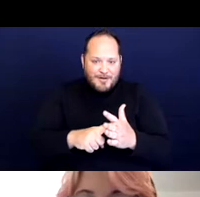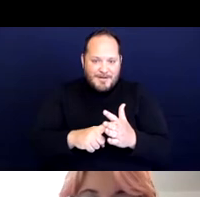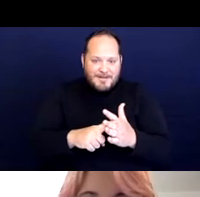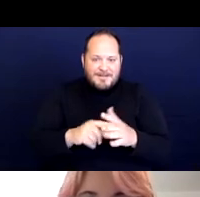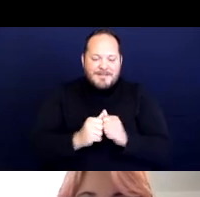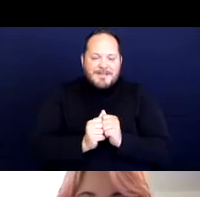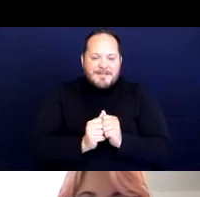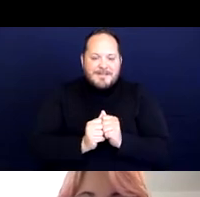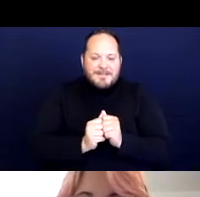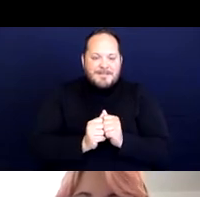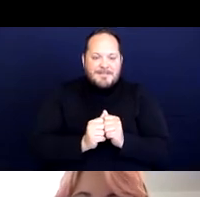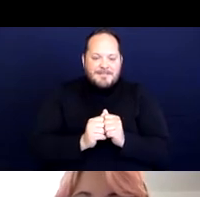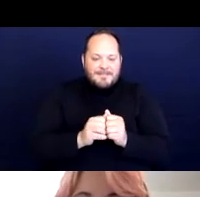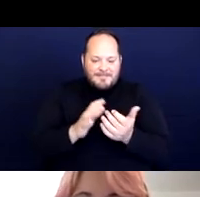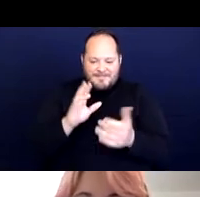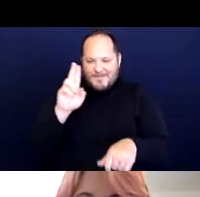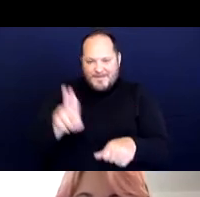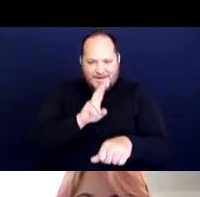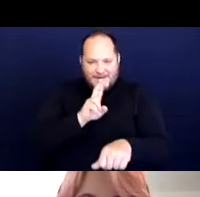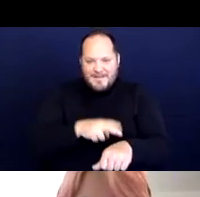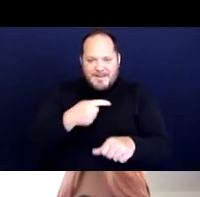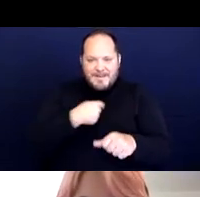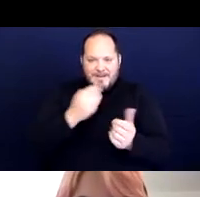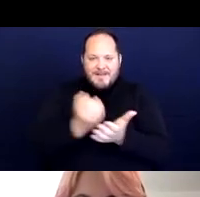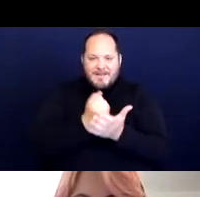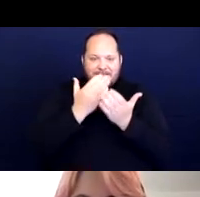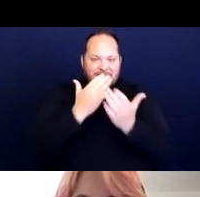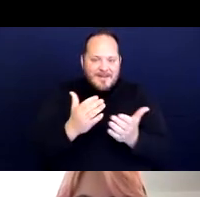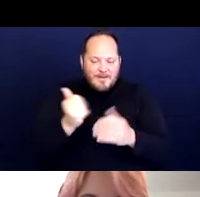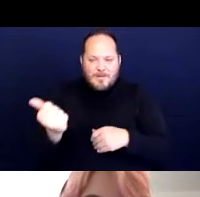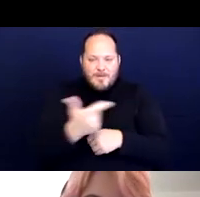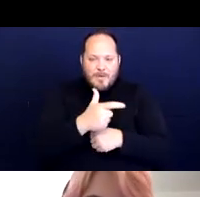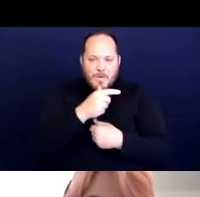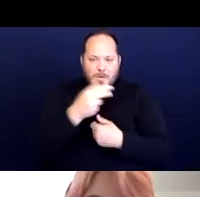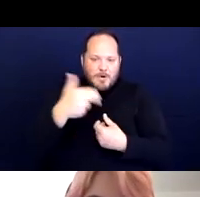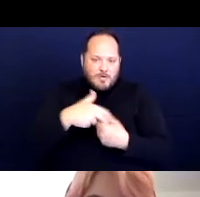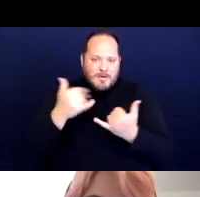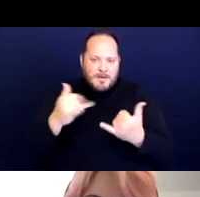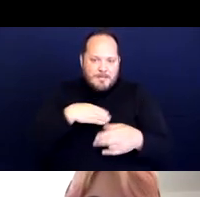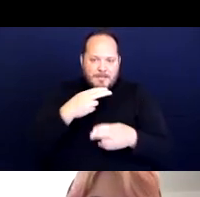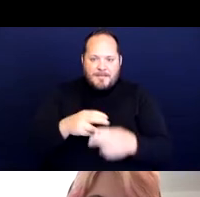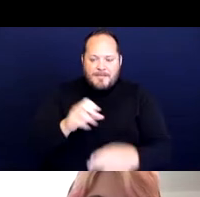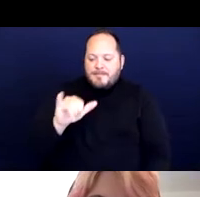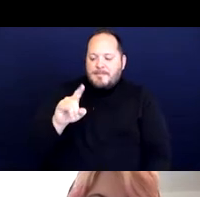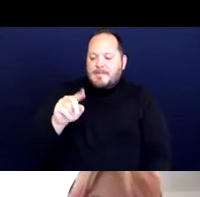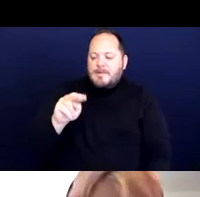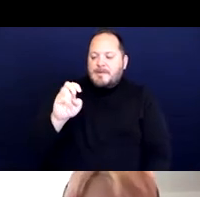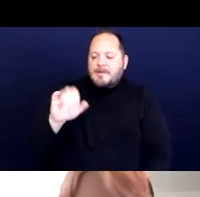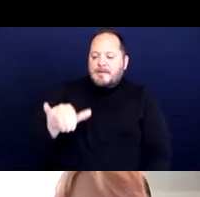I want to thank everyone who's joined us here today. My name is Sydney Pickern and I'm a staff attorney here